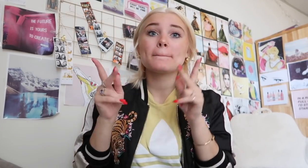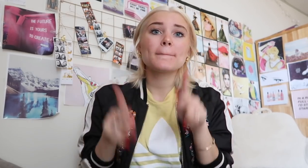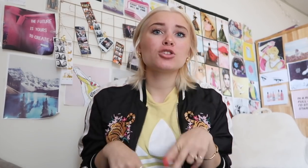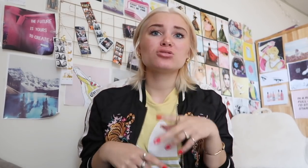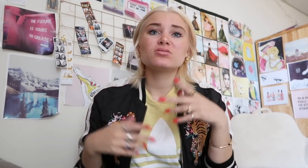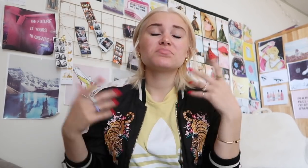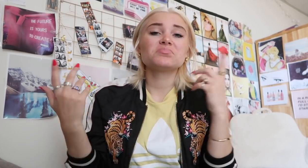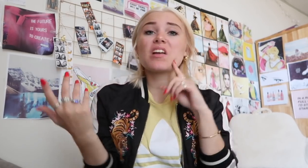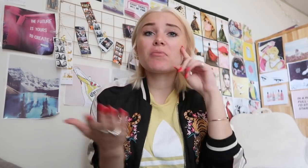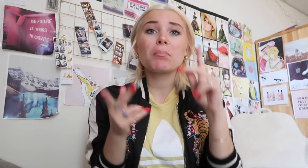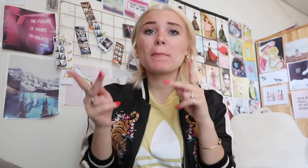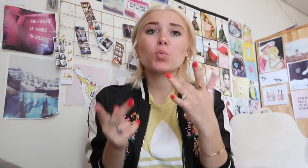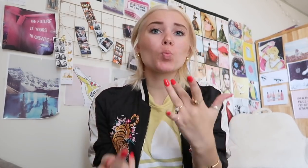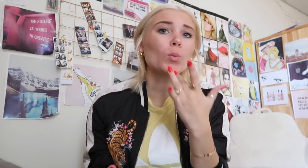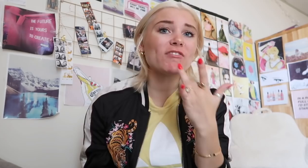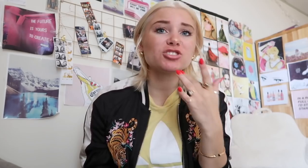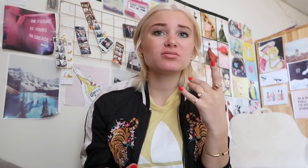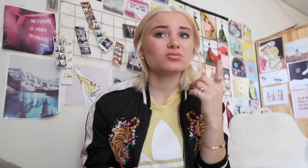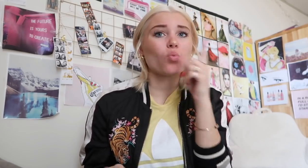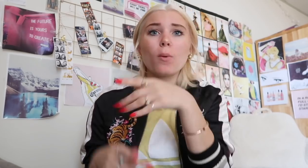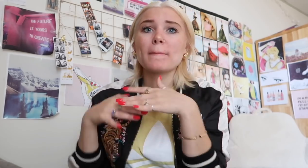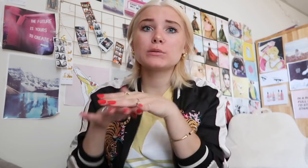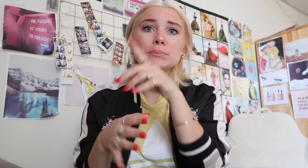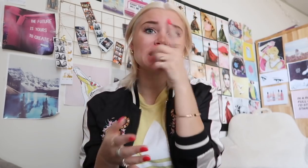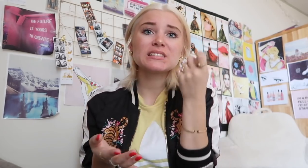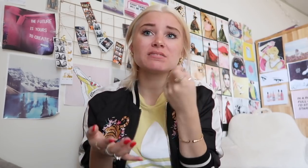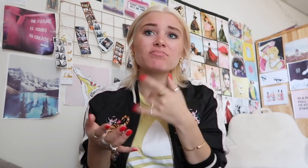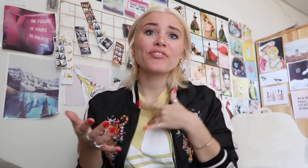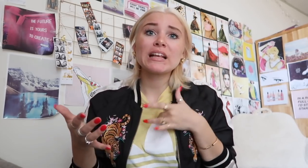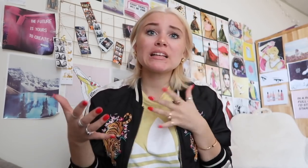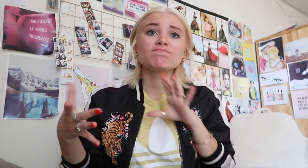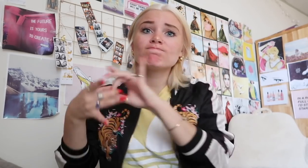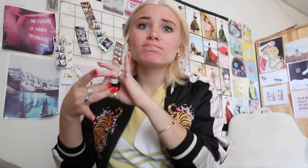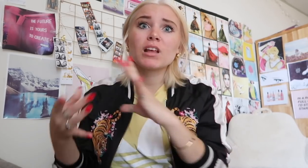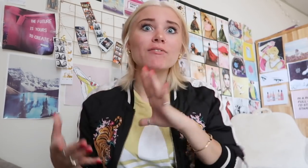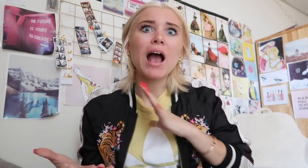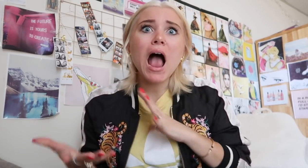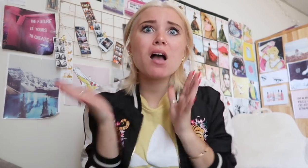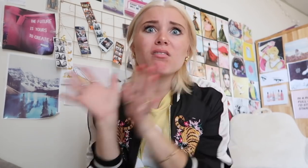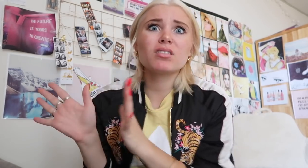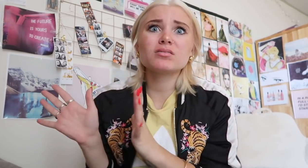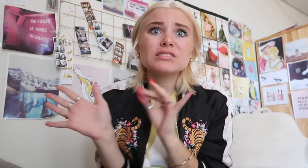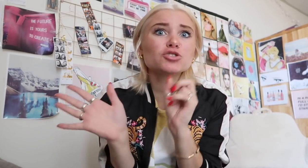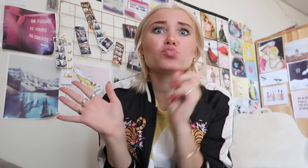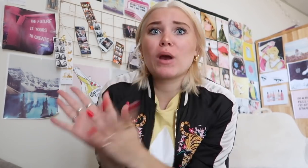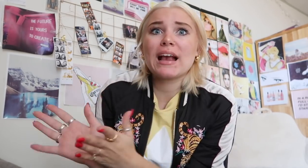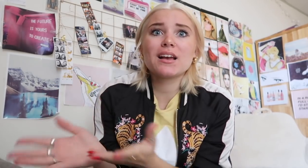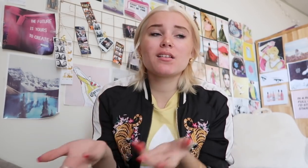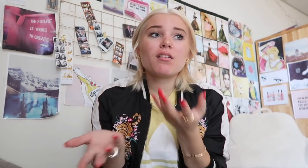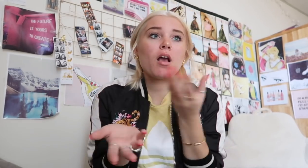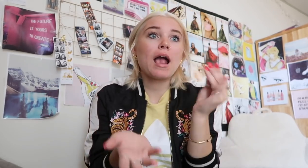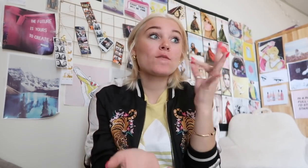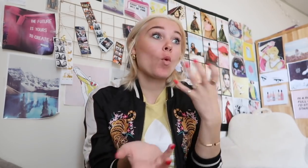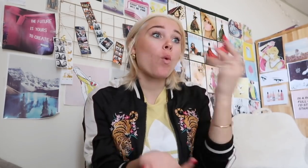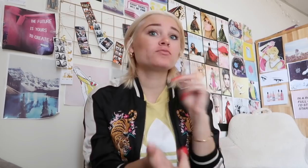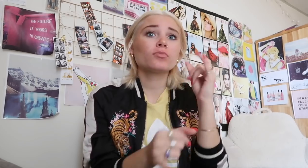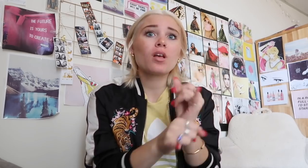some deaf people rather go to mainstream because they felt that they are belong in there and IT IS TOTALLY OKAY! IT IS FINE if others want go to deaf school